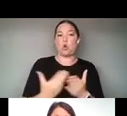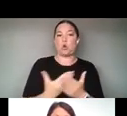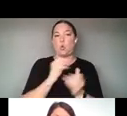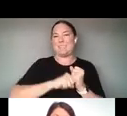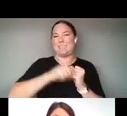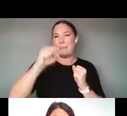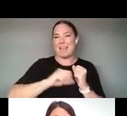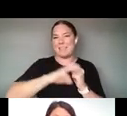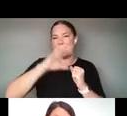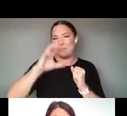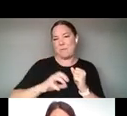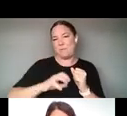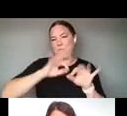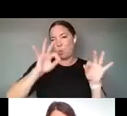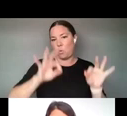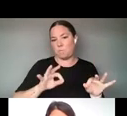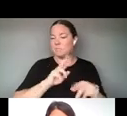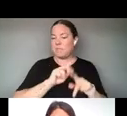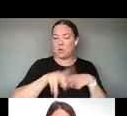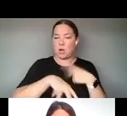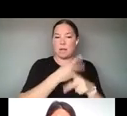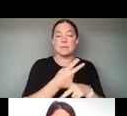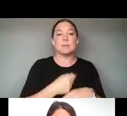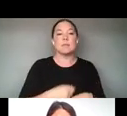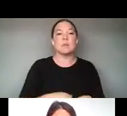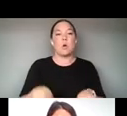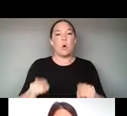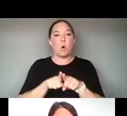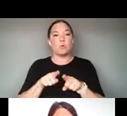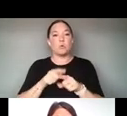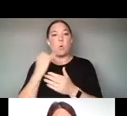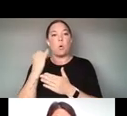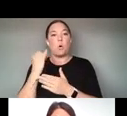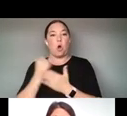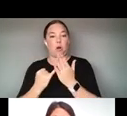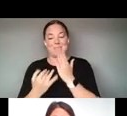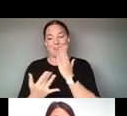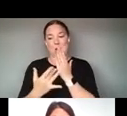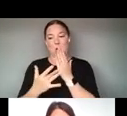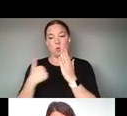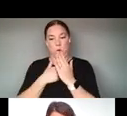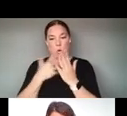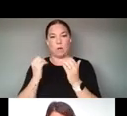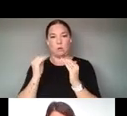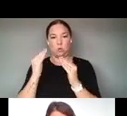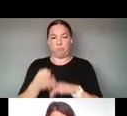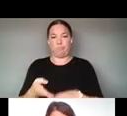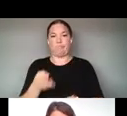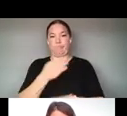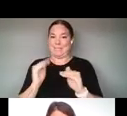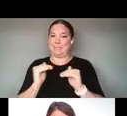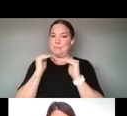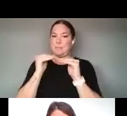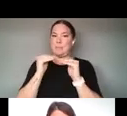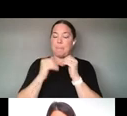PRIORITY TO INCLUDE THE INTERSECTION OF ARTS AND TECHNOLOGY. AND ANOTHER AREA IS PROJECTS